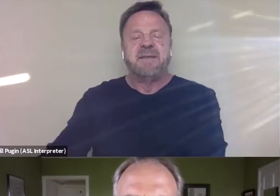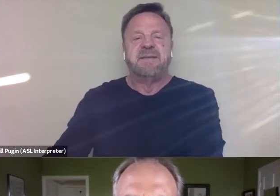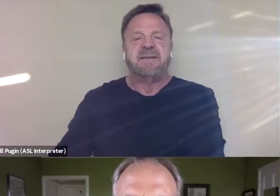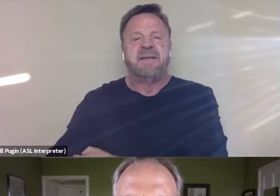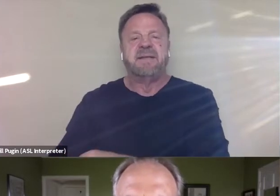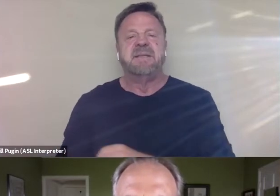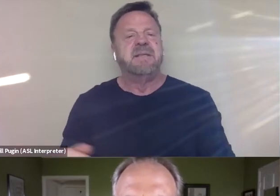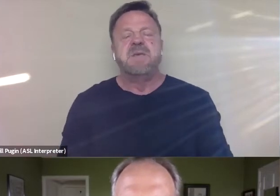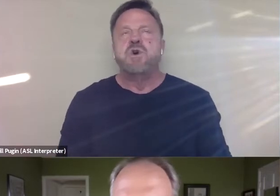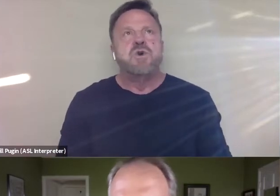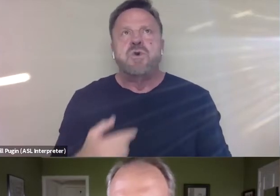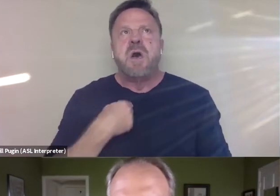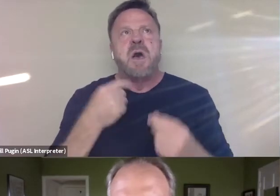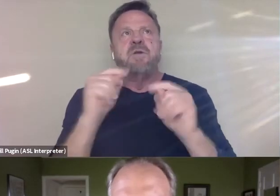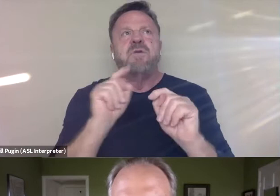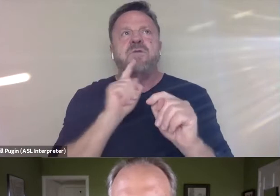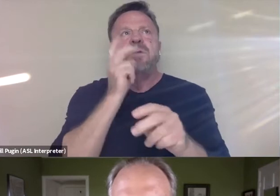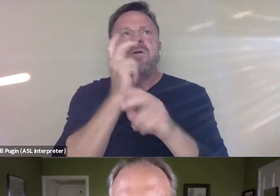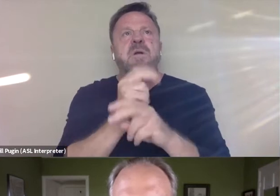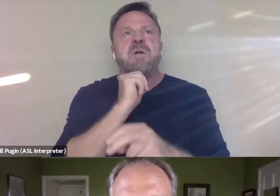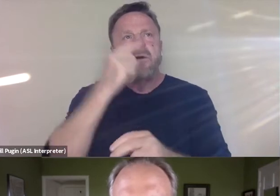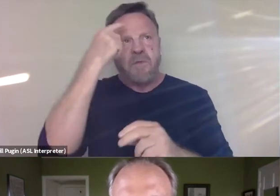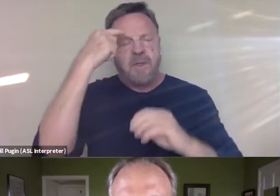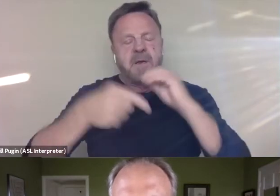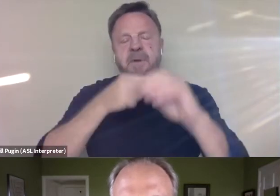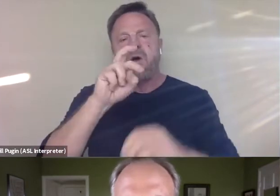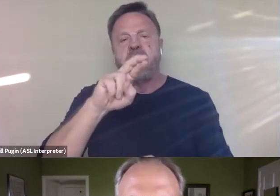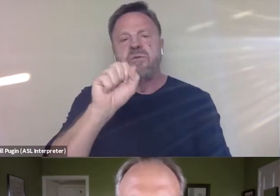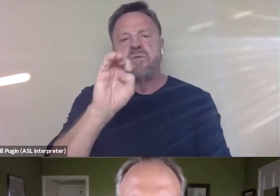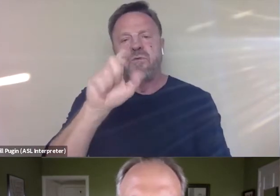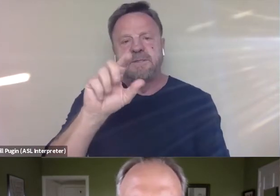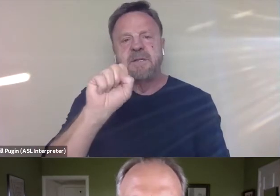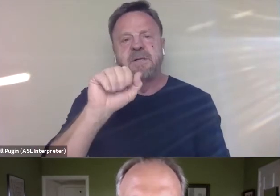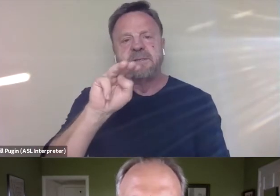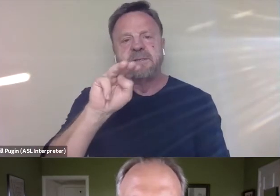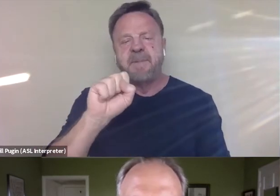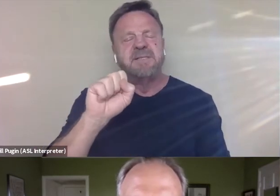I try really hard not to think about Russell Simmons. I try really hard not to get into his head.